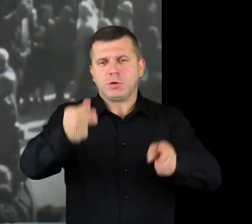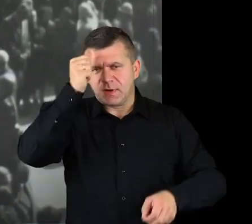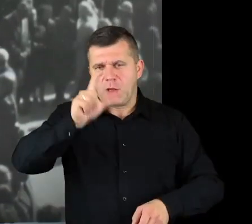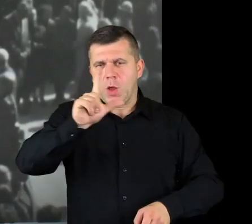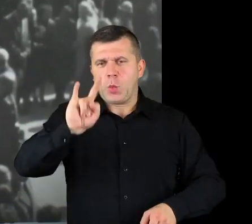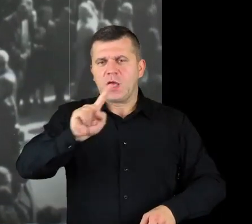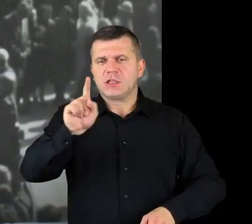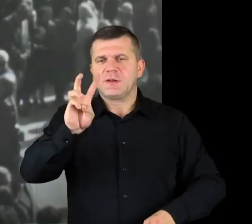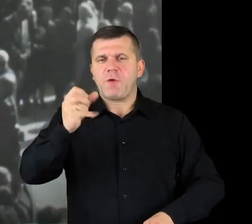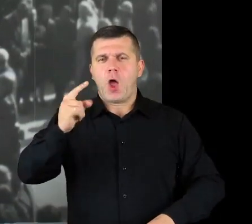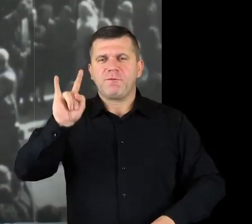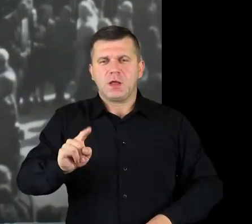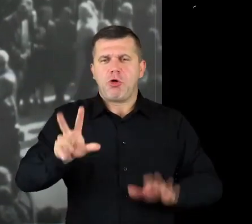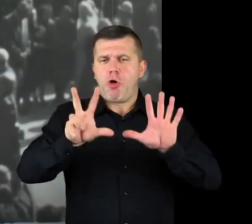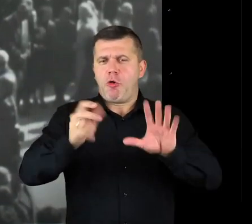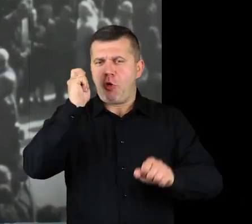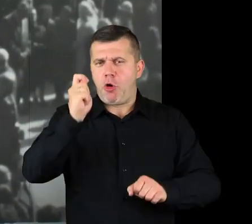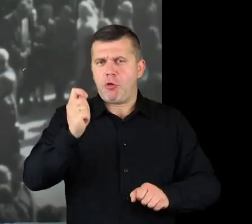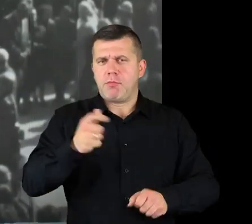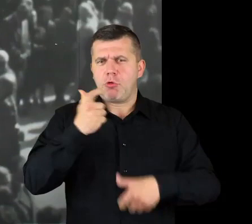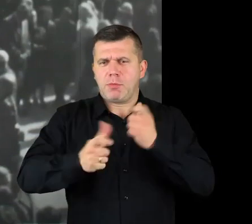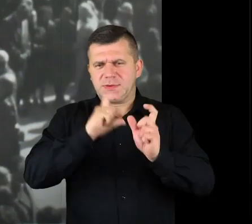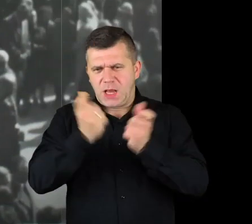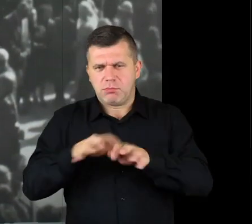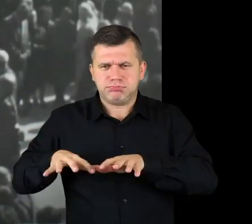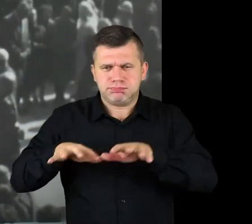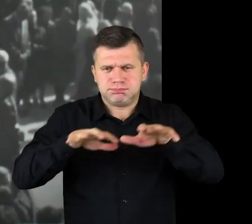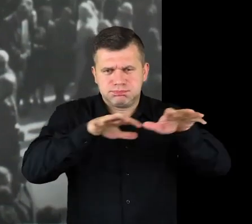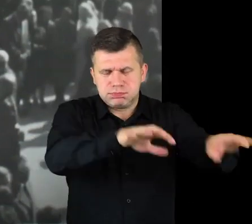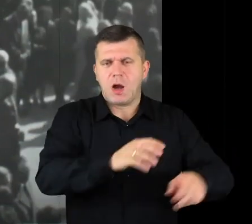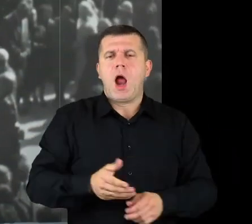It took eight hours to cross and two days to build.